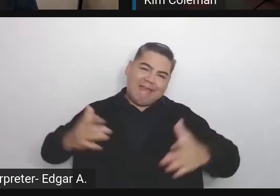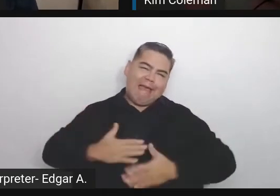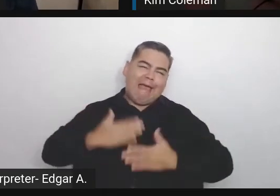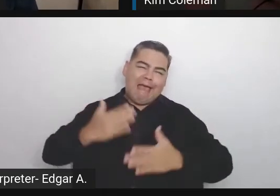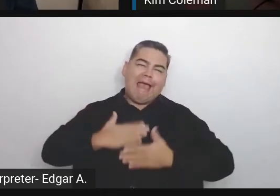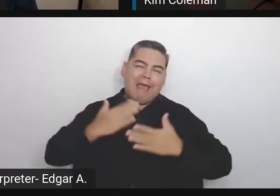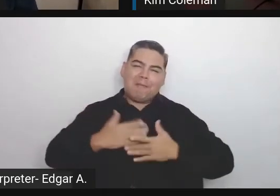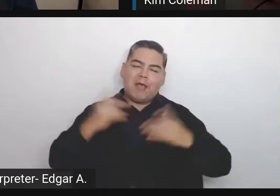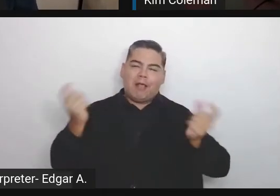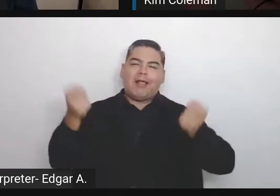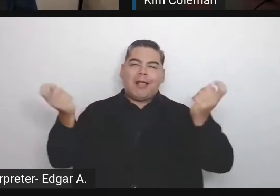Everyone was hugging each other.